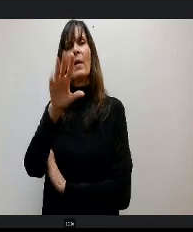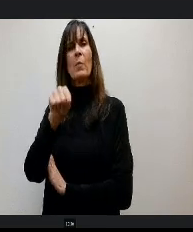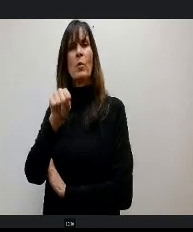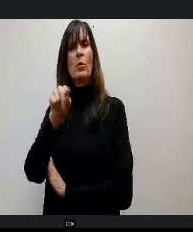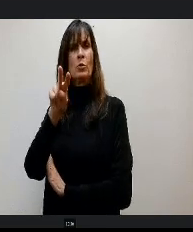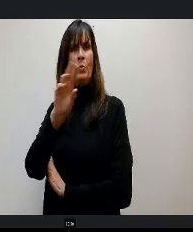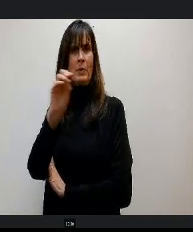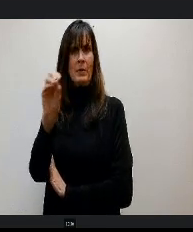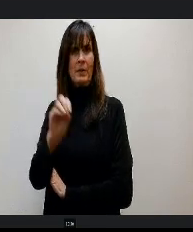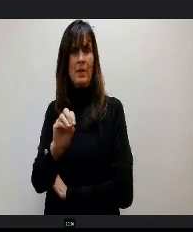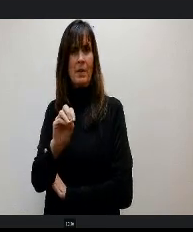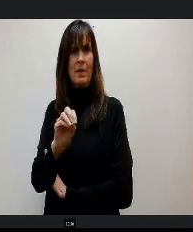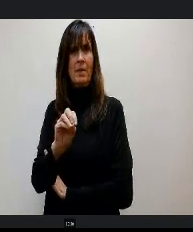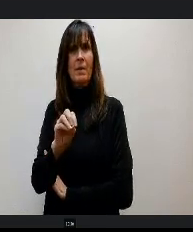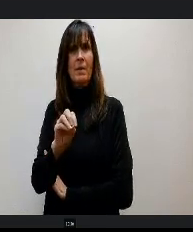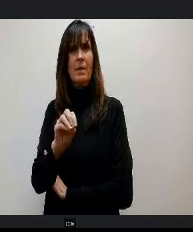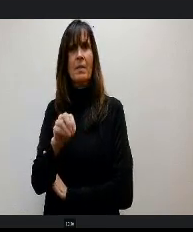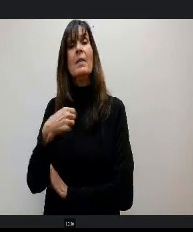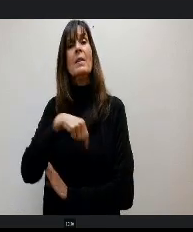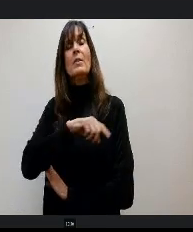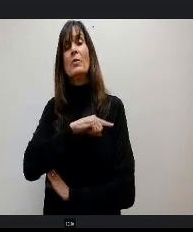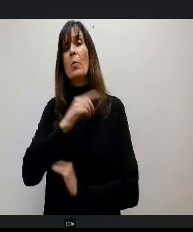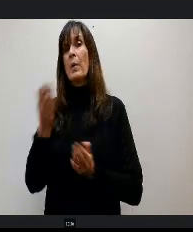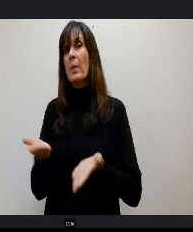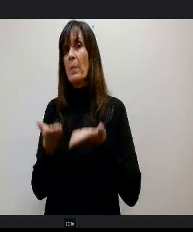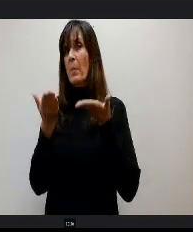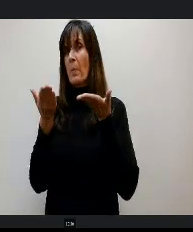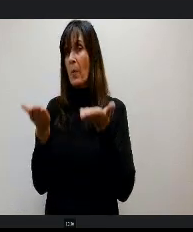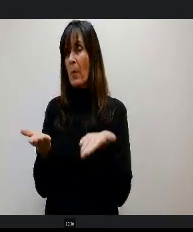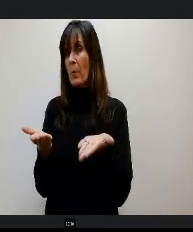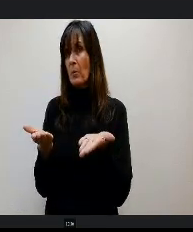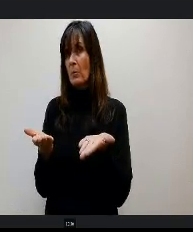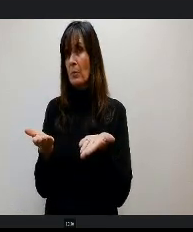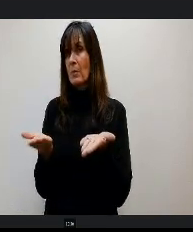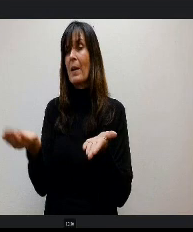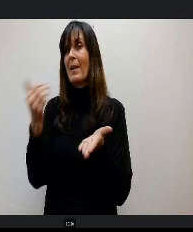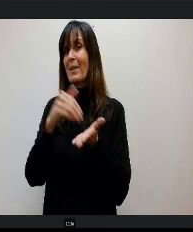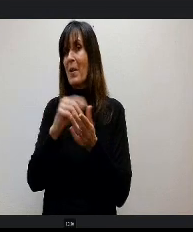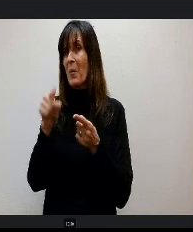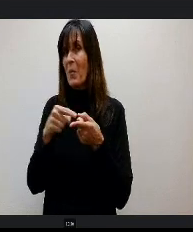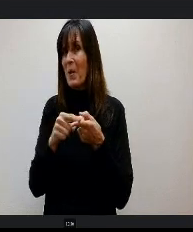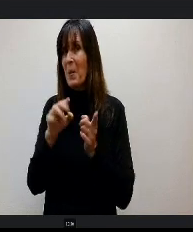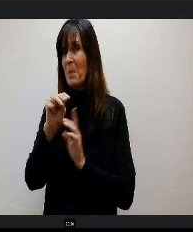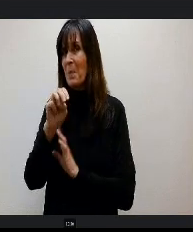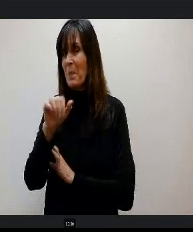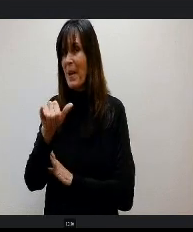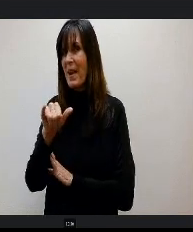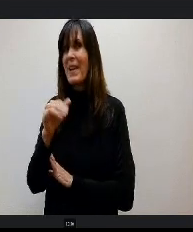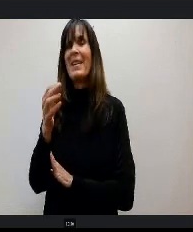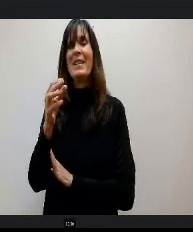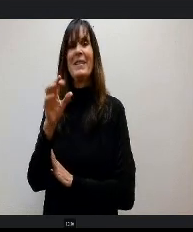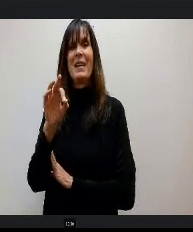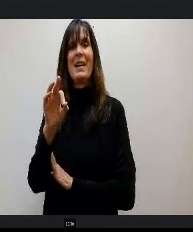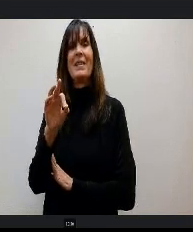So what we are going to propose to you again on May 9th is a 6% recurring raise for